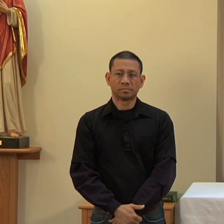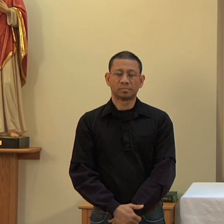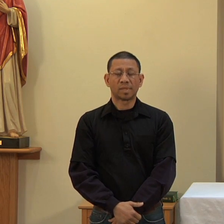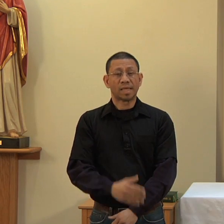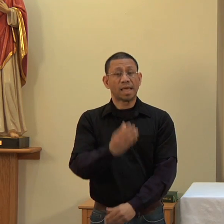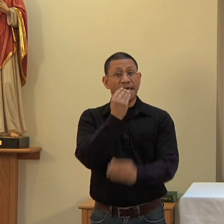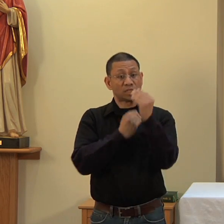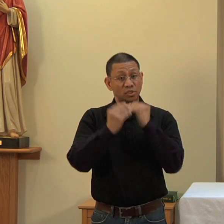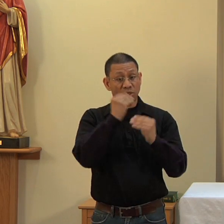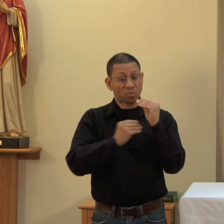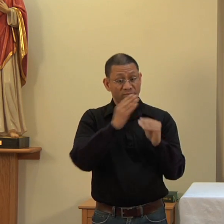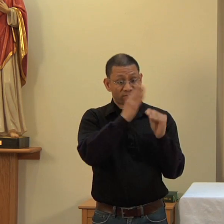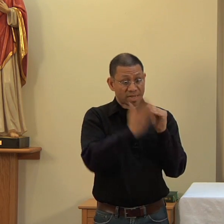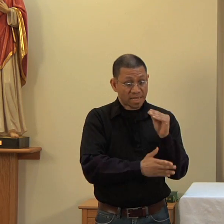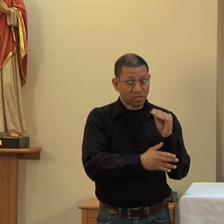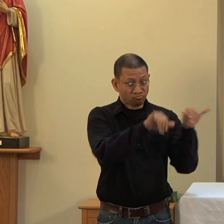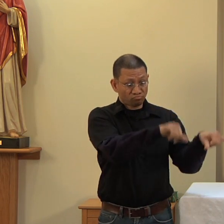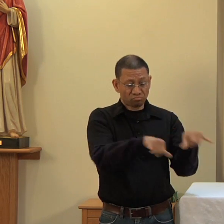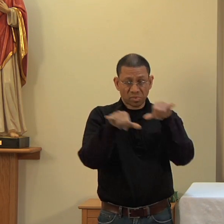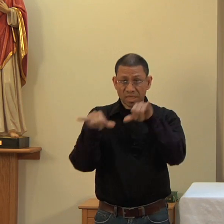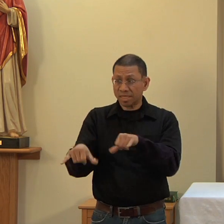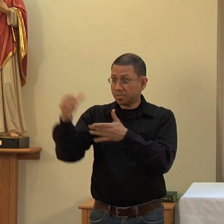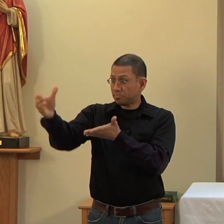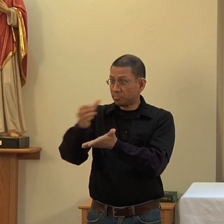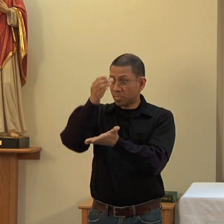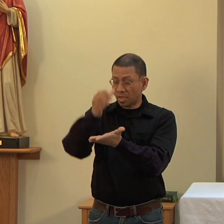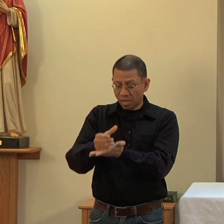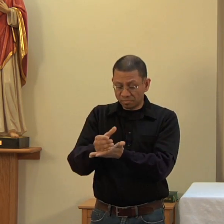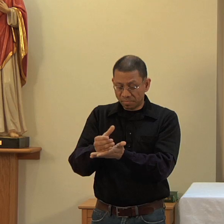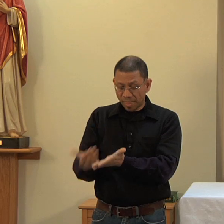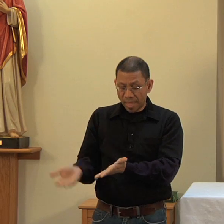In a similar way, when supper was ended, he took the chalice and, once more giving